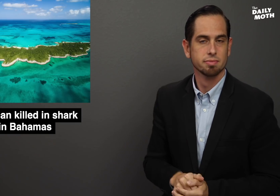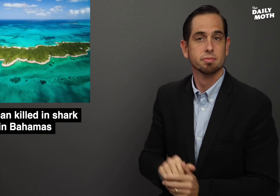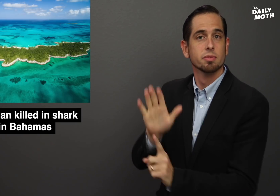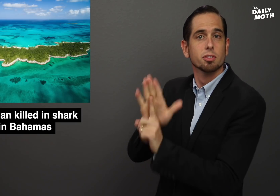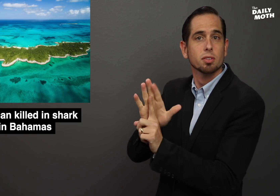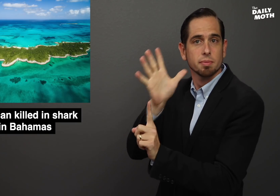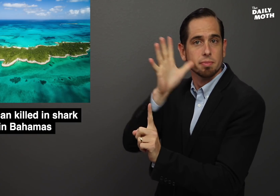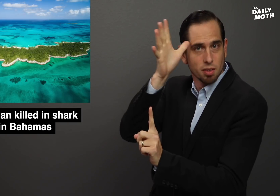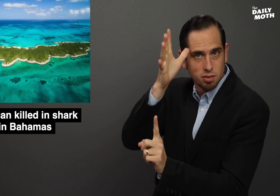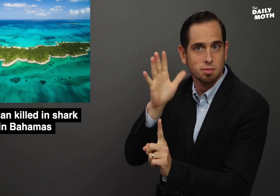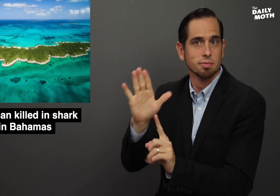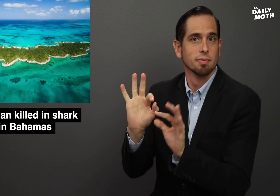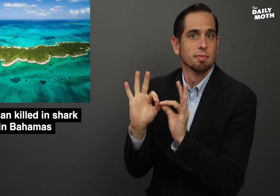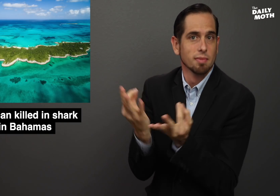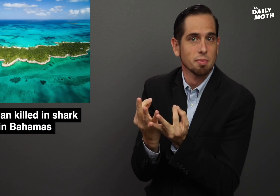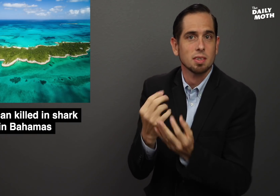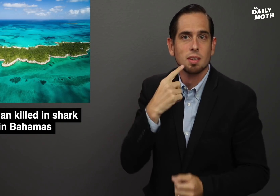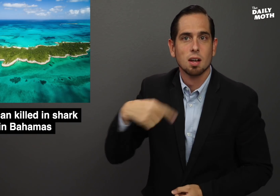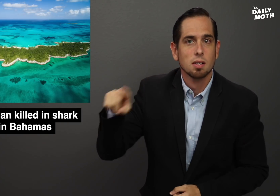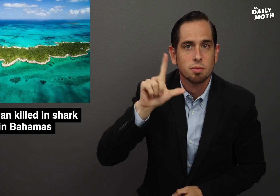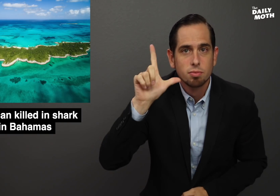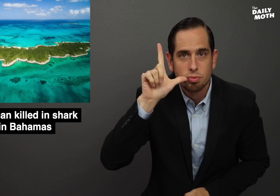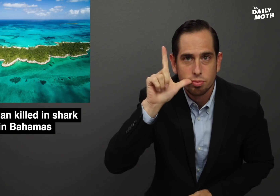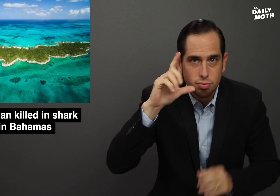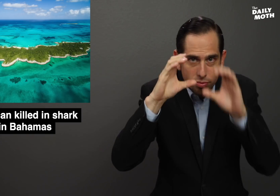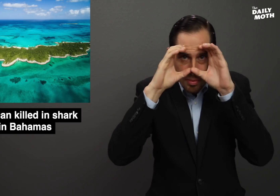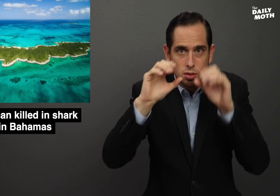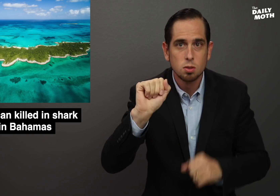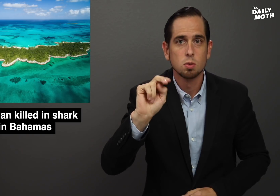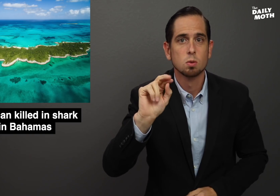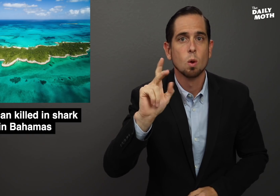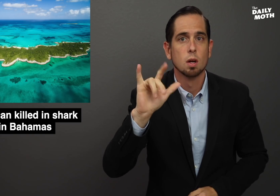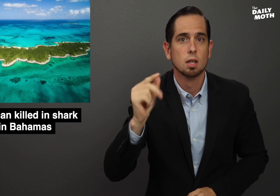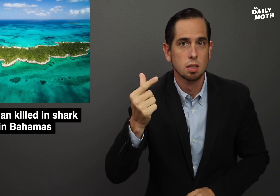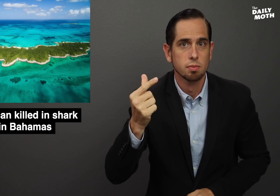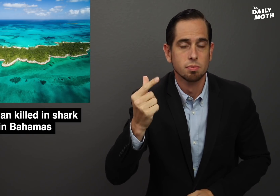Her parents and family said they were snorkeling and